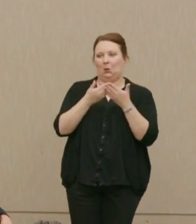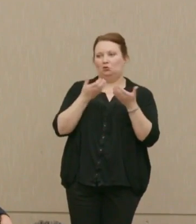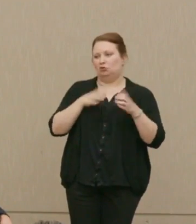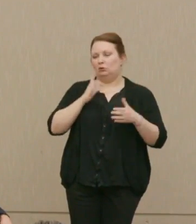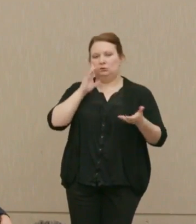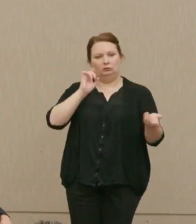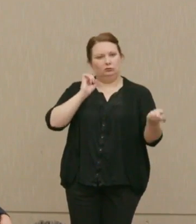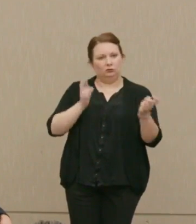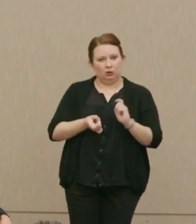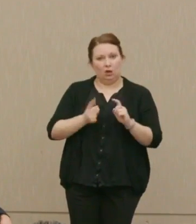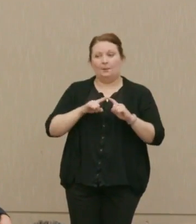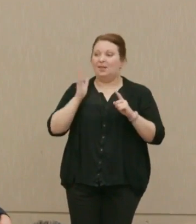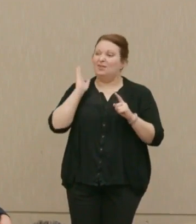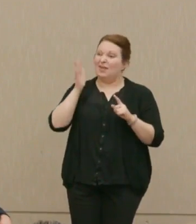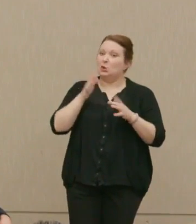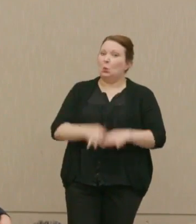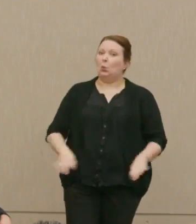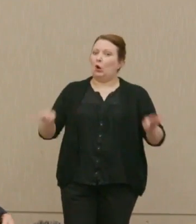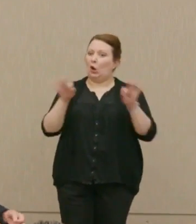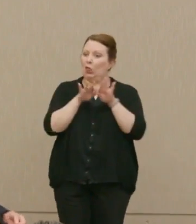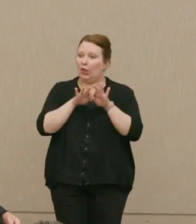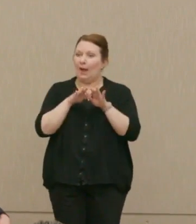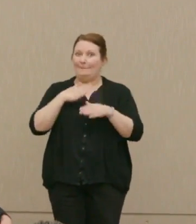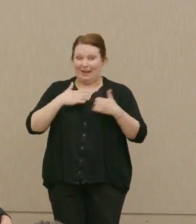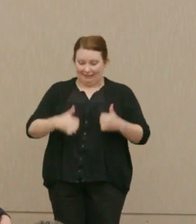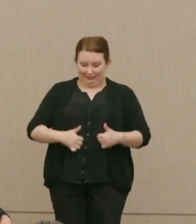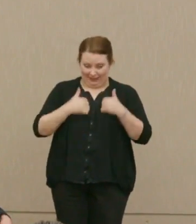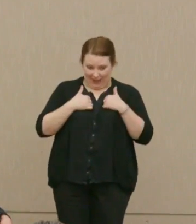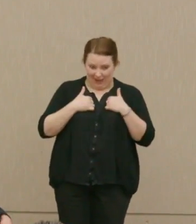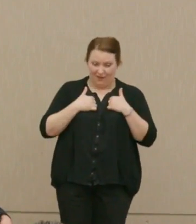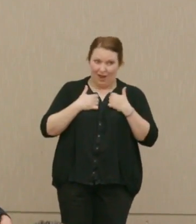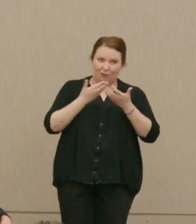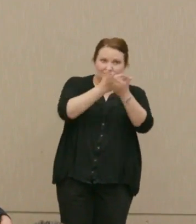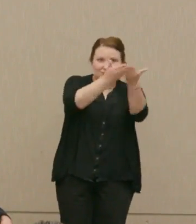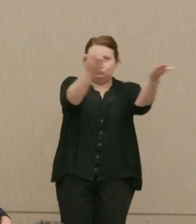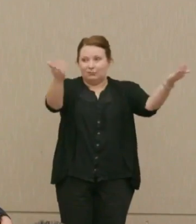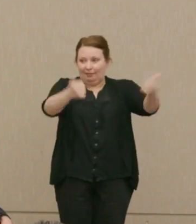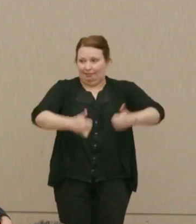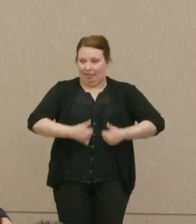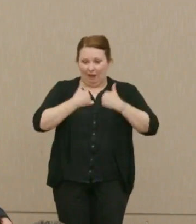Still, it's worth my life, and a lot of others, to work at it.